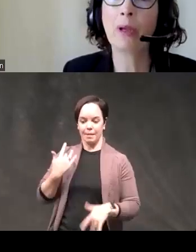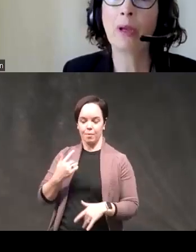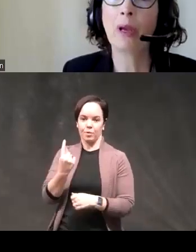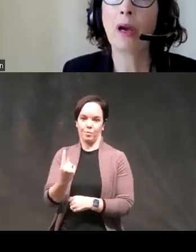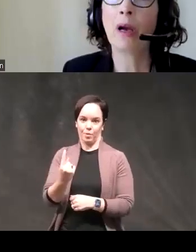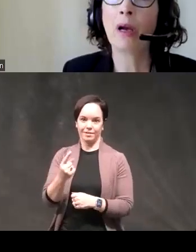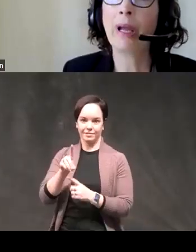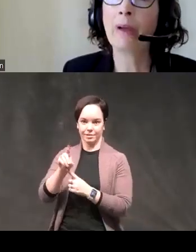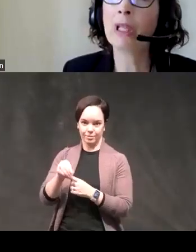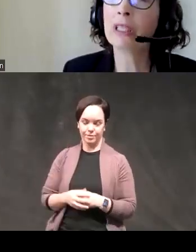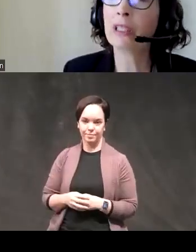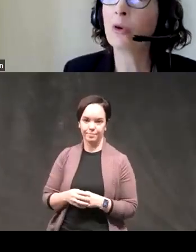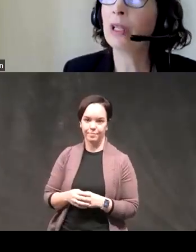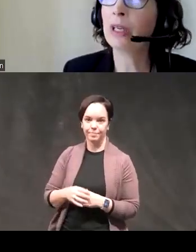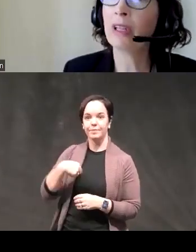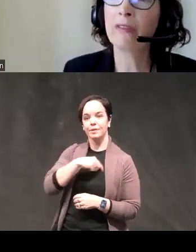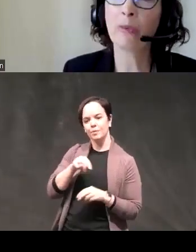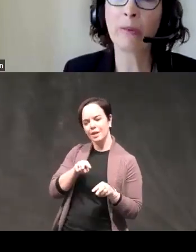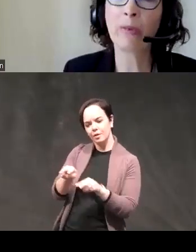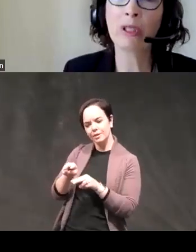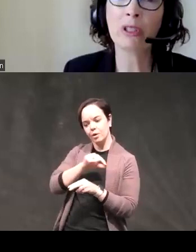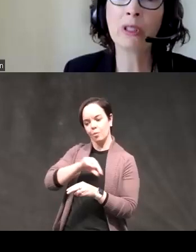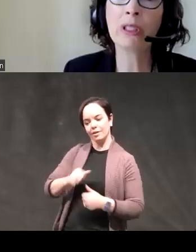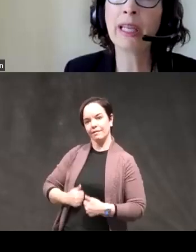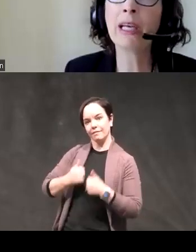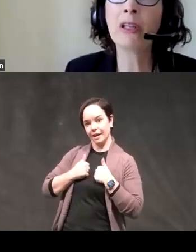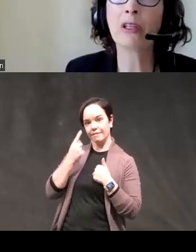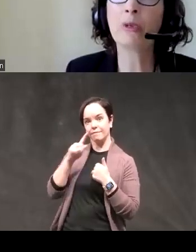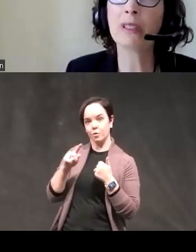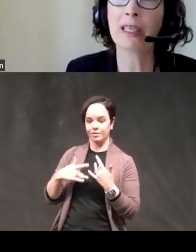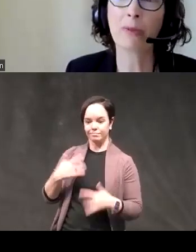and we looked at the quality of life and bipolar disorder scale the global assessment